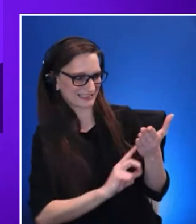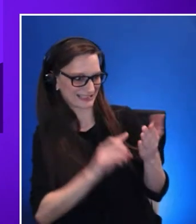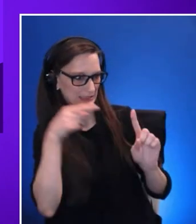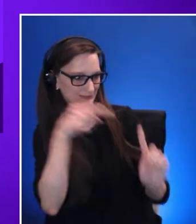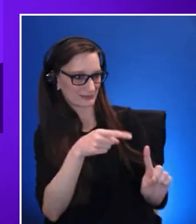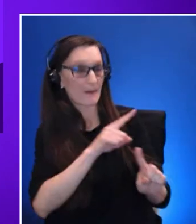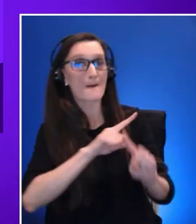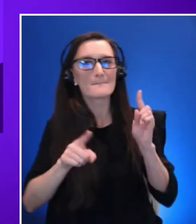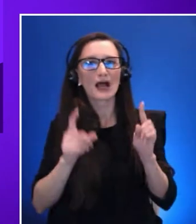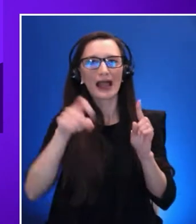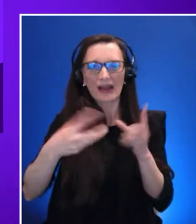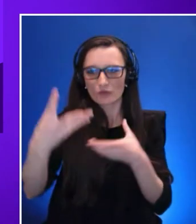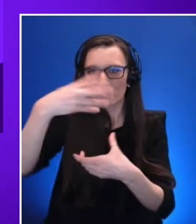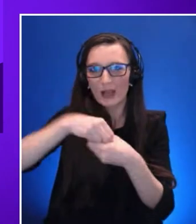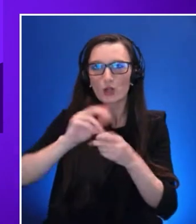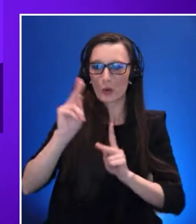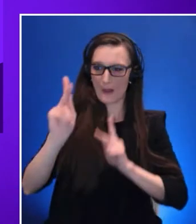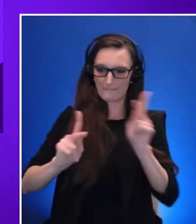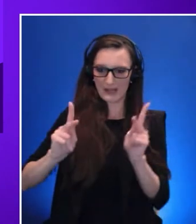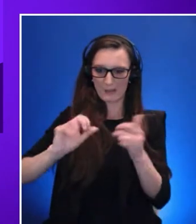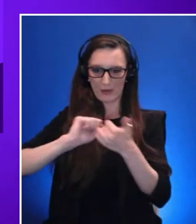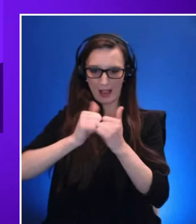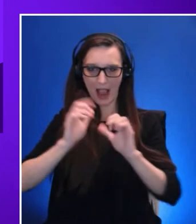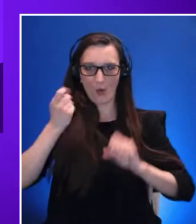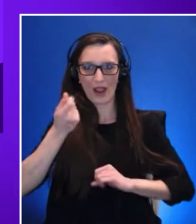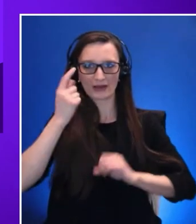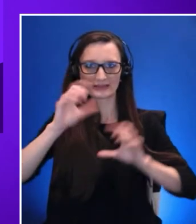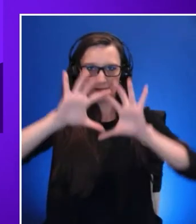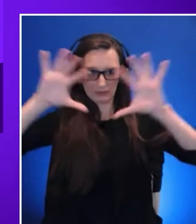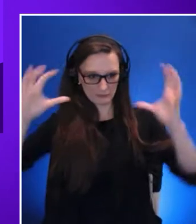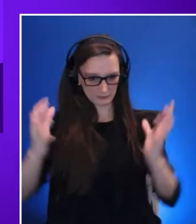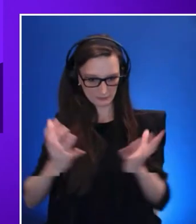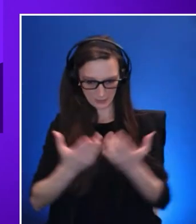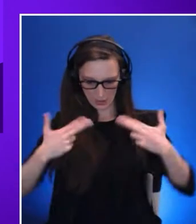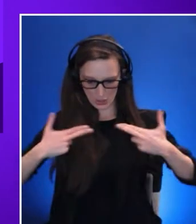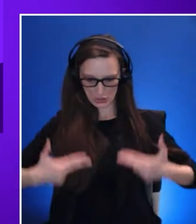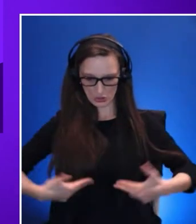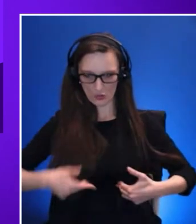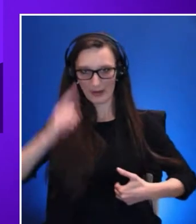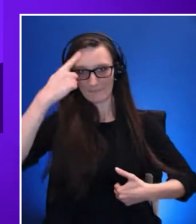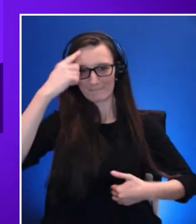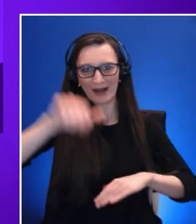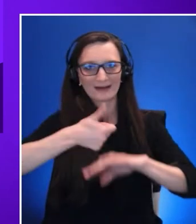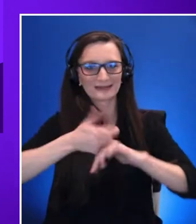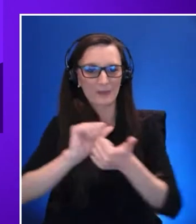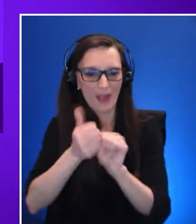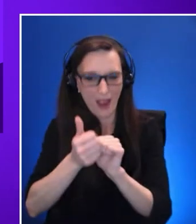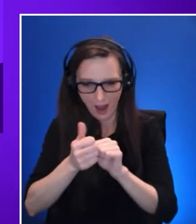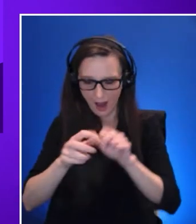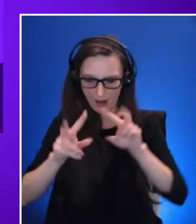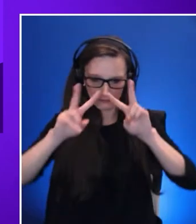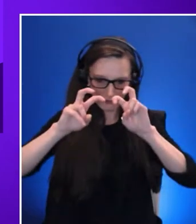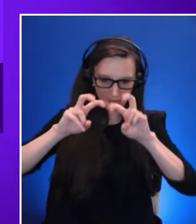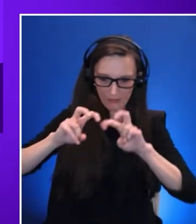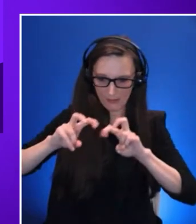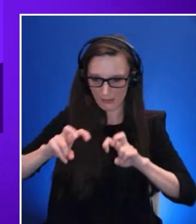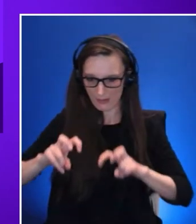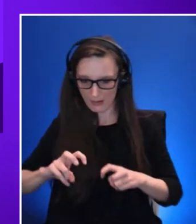the understanding the humans, their mindset the impact of the product's design. So in this case